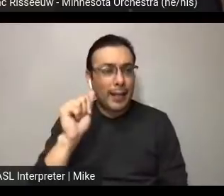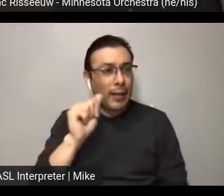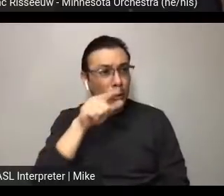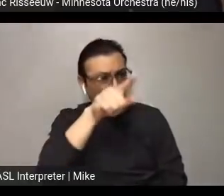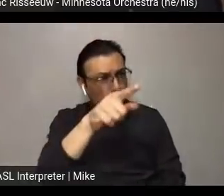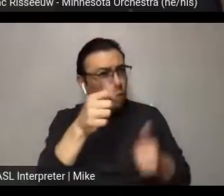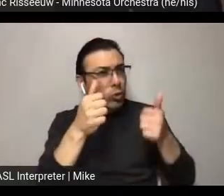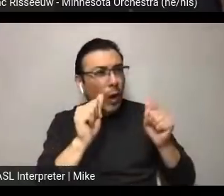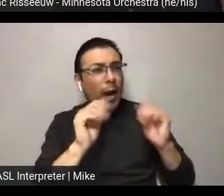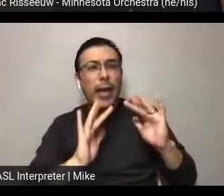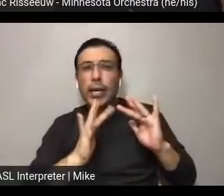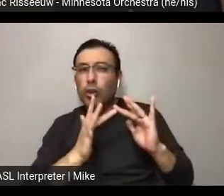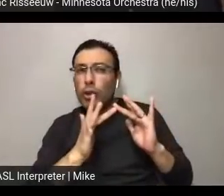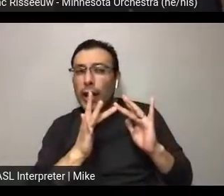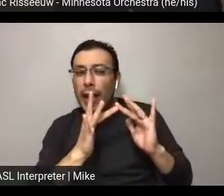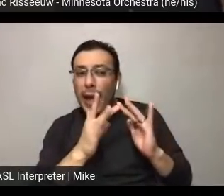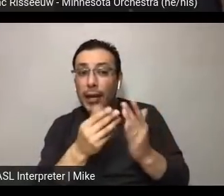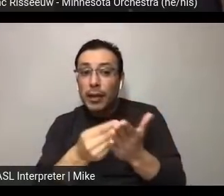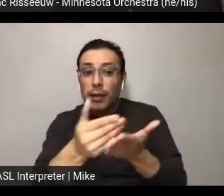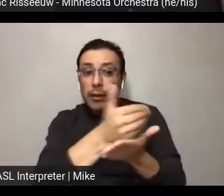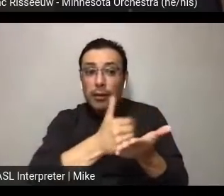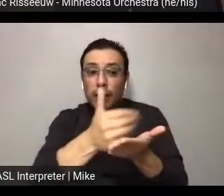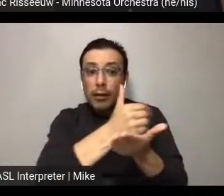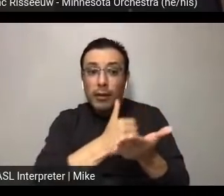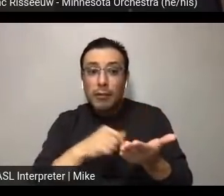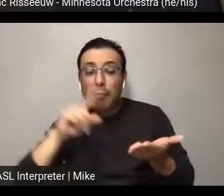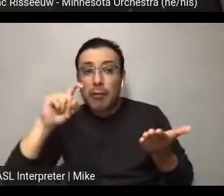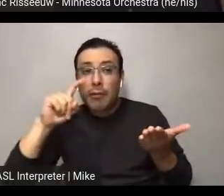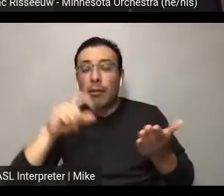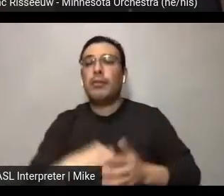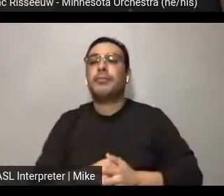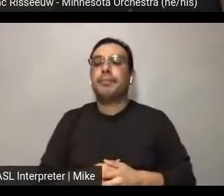We haven't really done much of that, on, like,